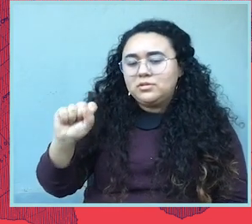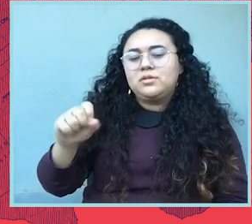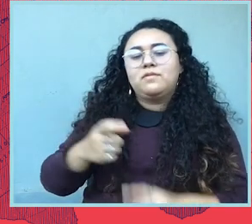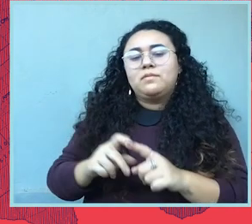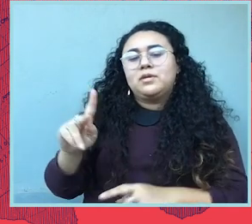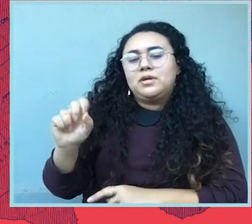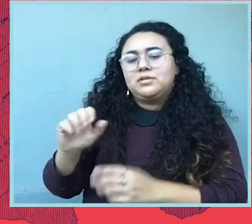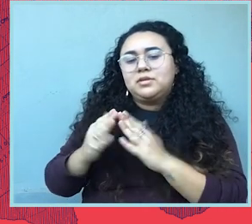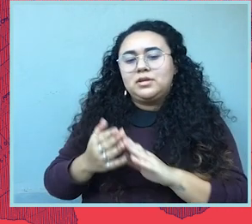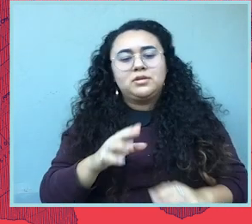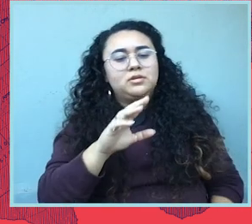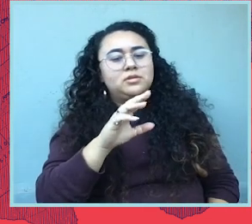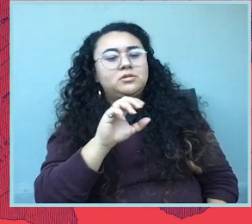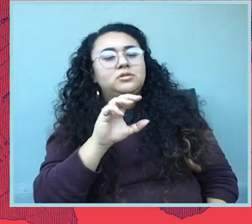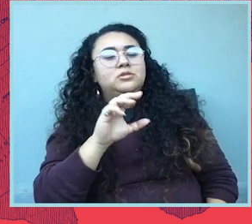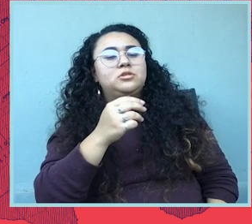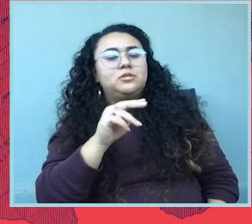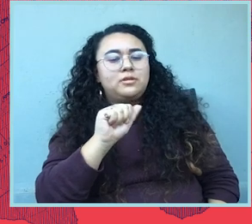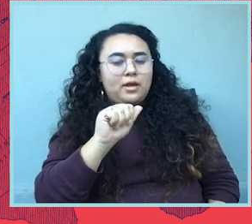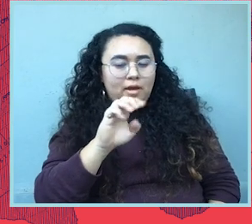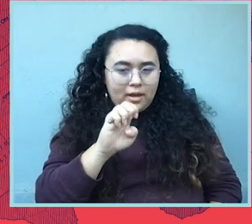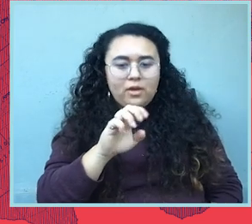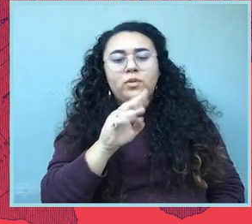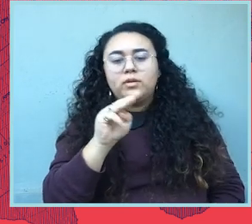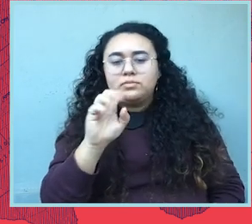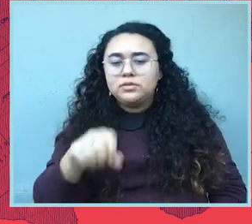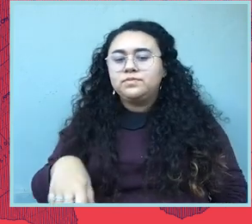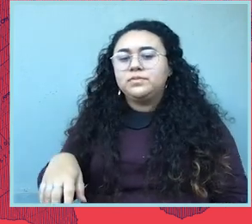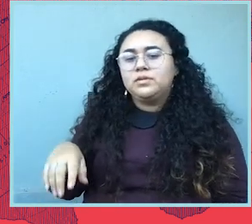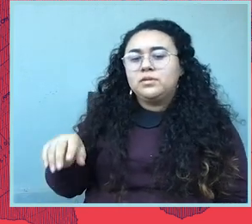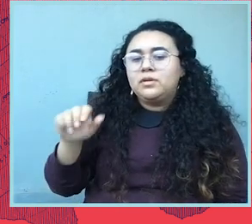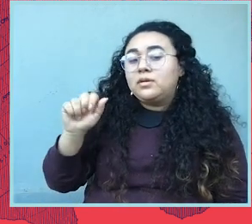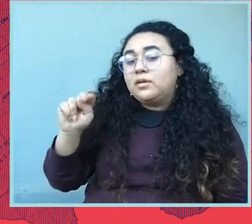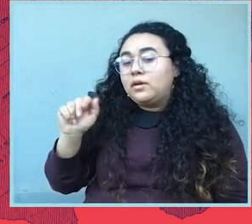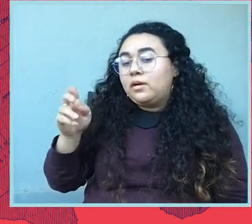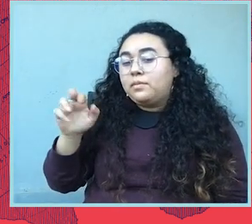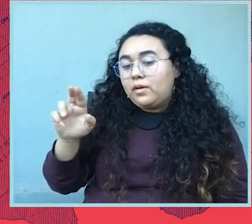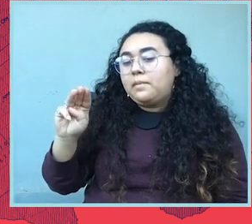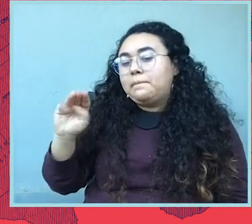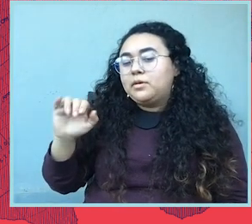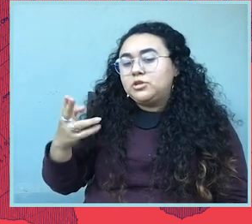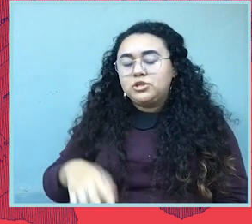Samantha Burnett from East Providence, Rhode Island. Amy Cones and I am from Kansas City, Missouri Shanae Williams, I'm from Winchester, Tennessee.